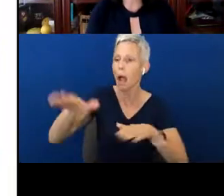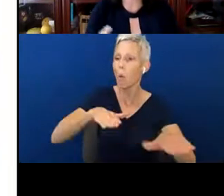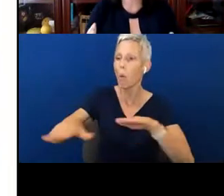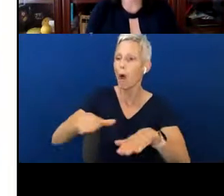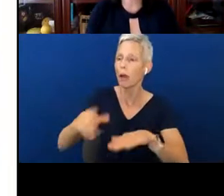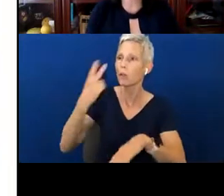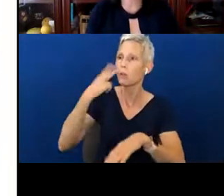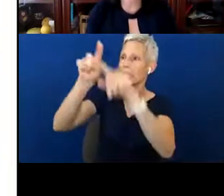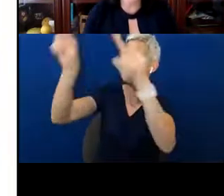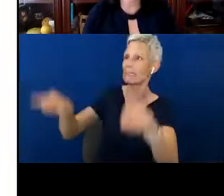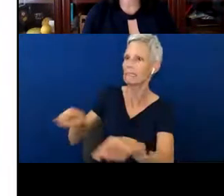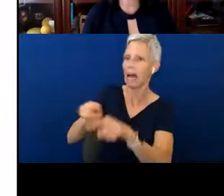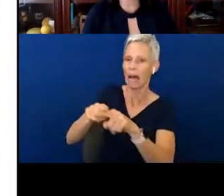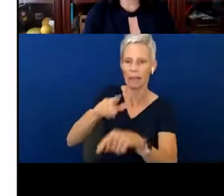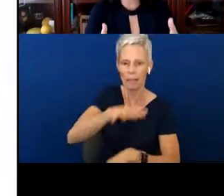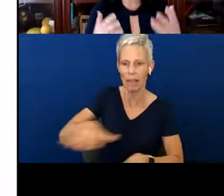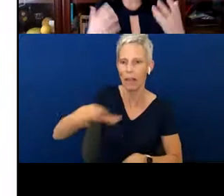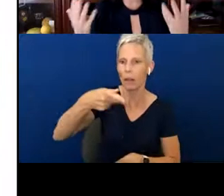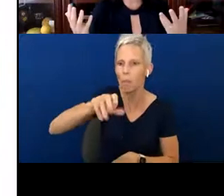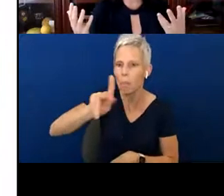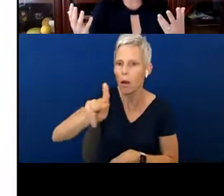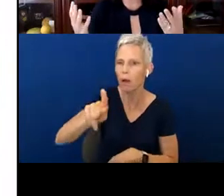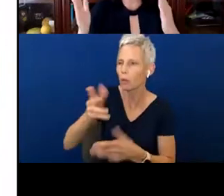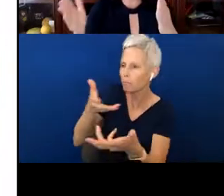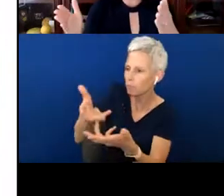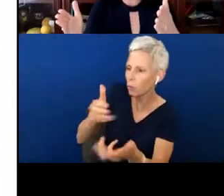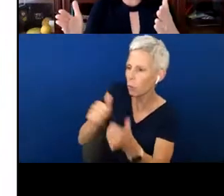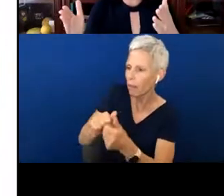start having some conversation with that baby or pointing or, so they know, this is the park.